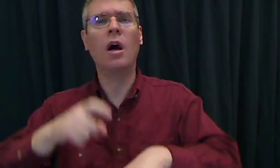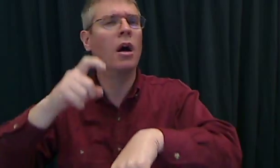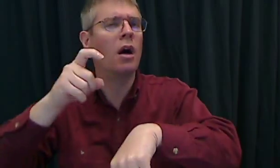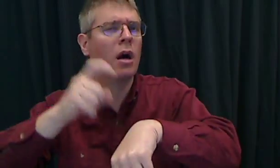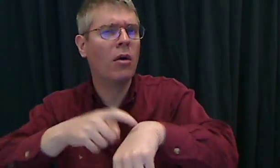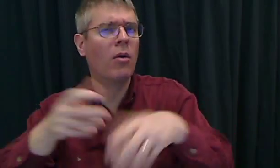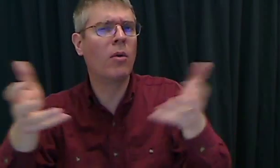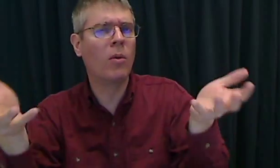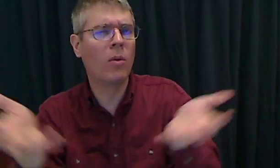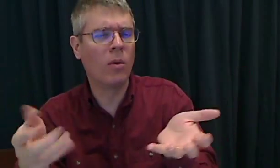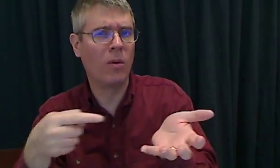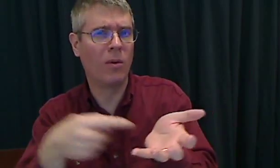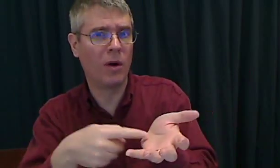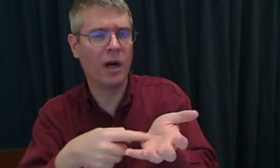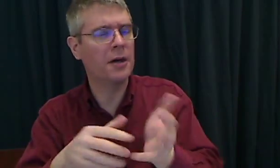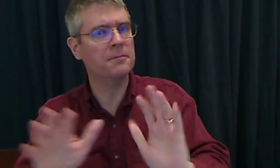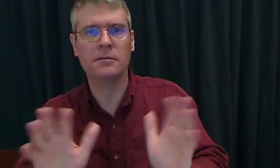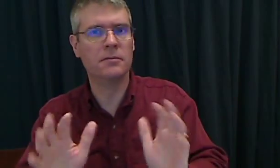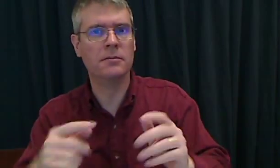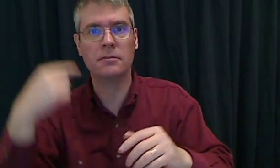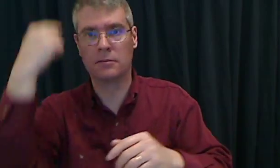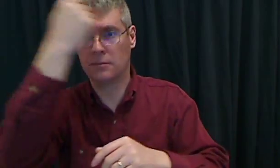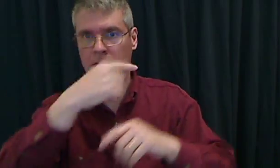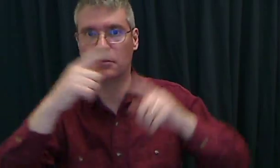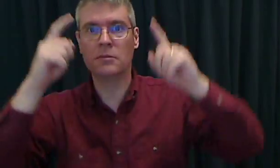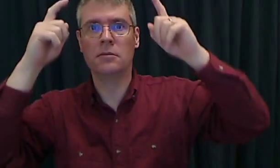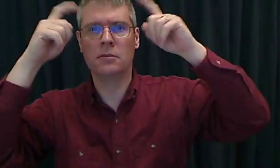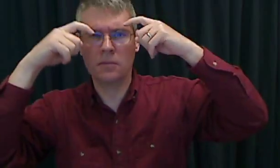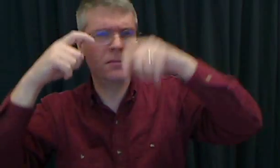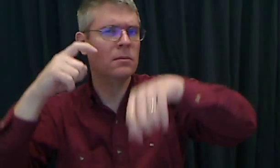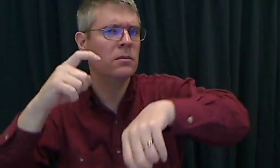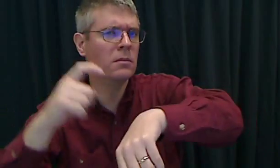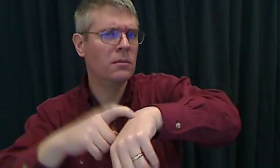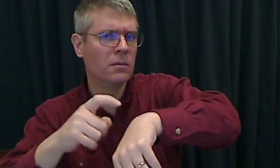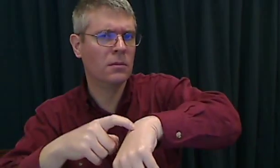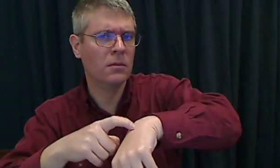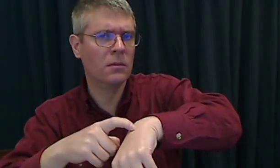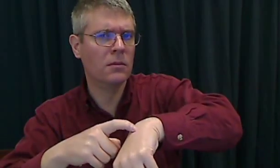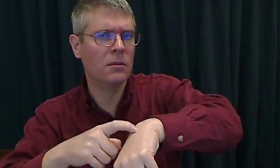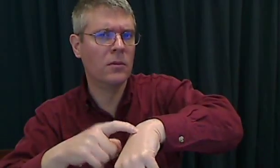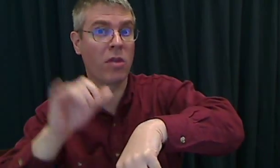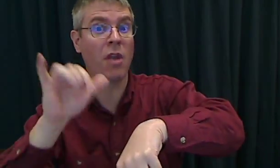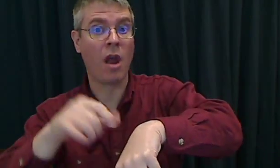TIME WHAT? You don't need that WHAT. Notice my furrowed brows as I point to my wrist for TIME.